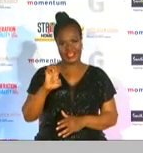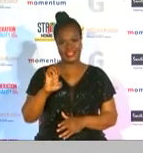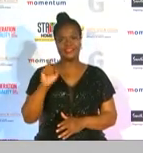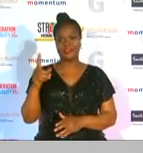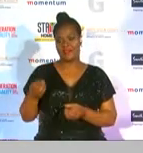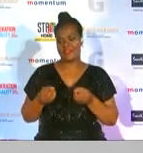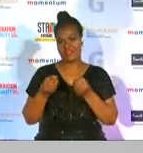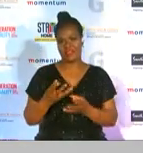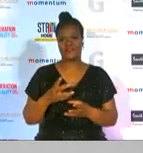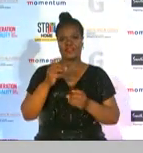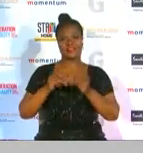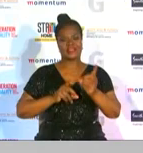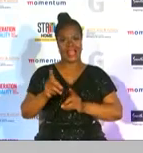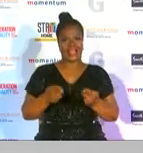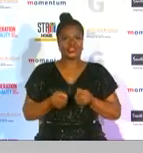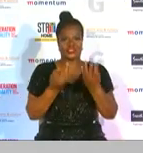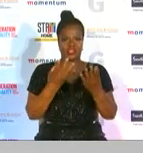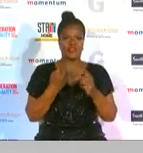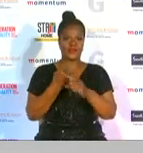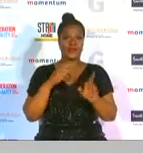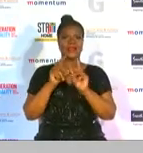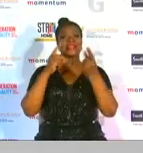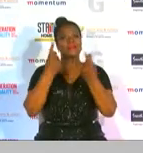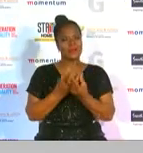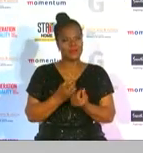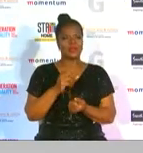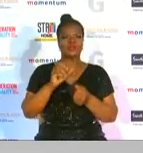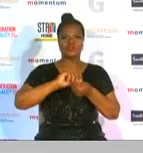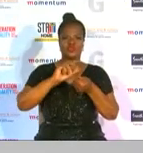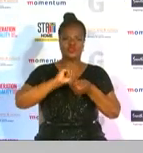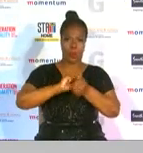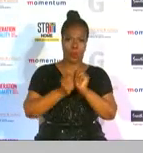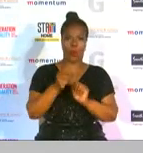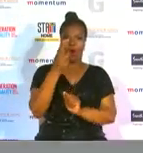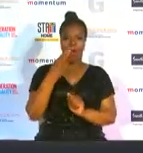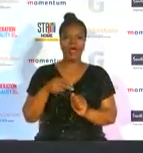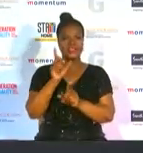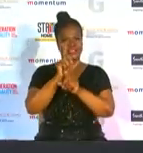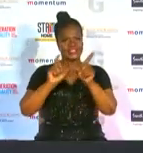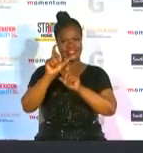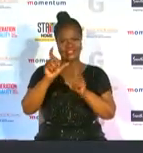of the department of sports arts and culture obama's music